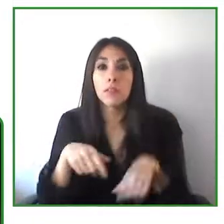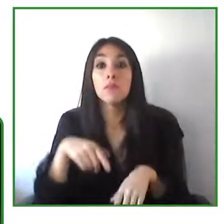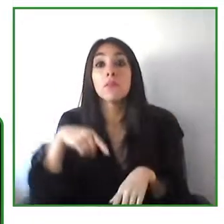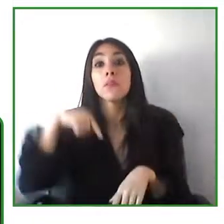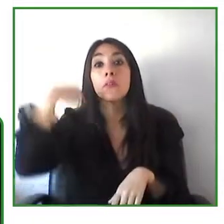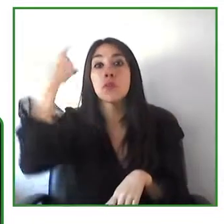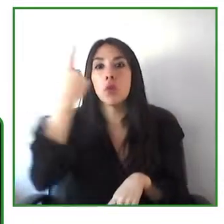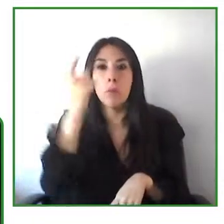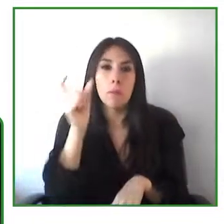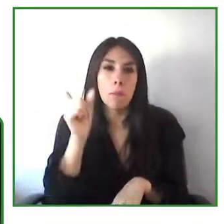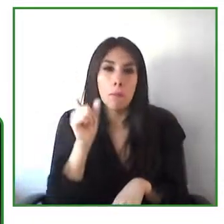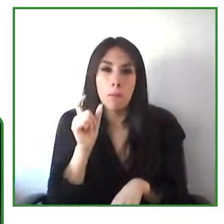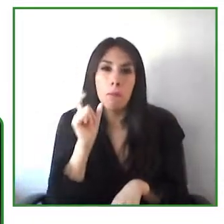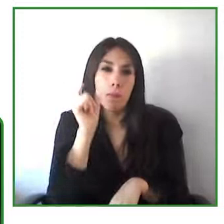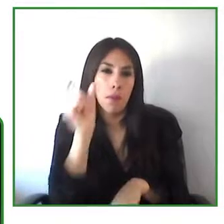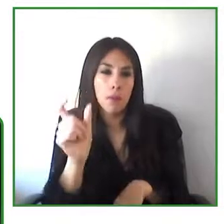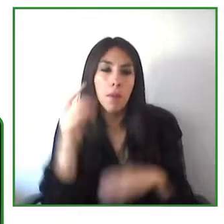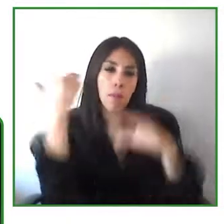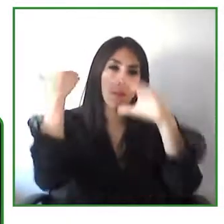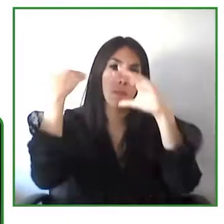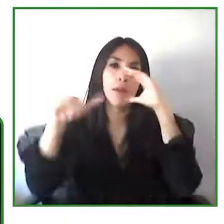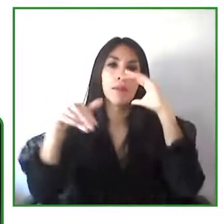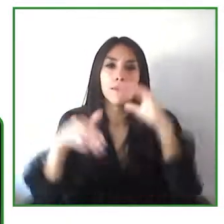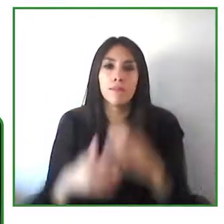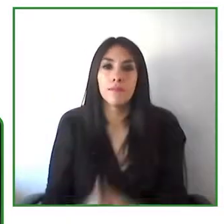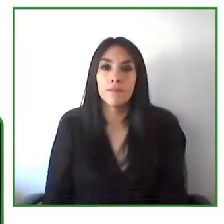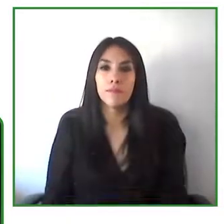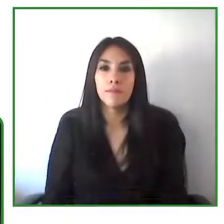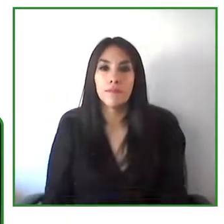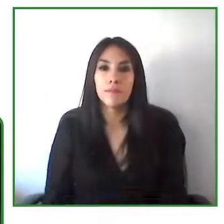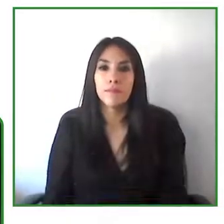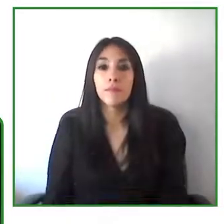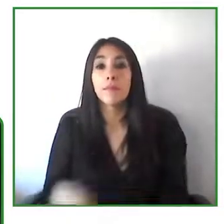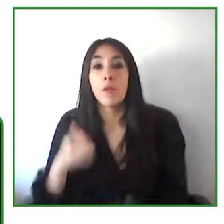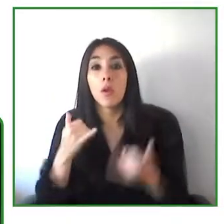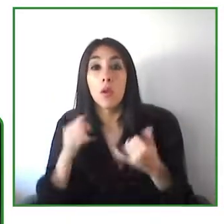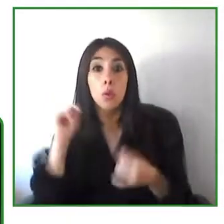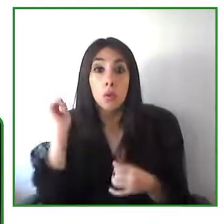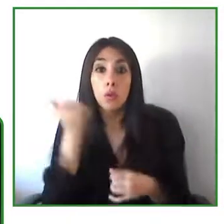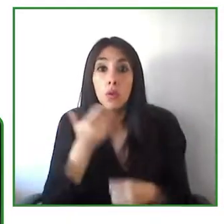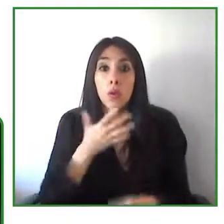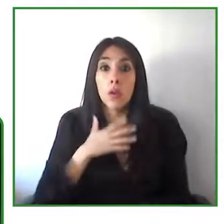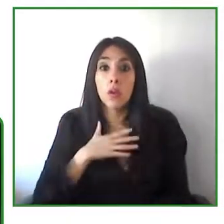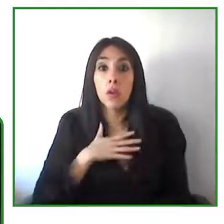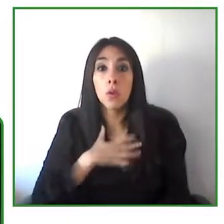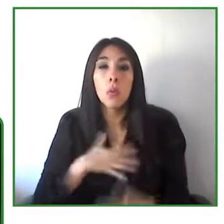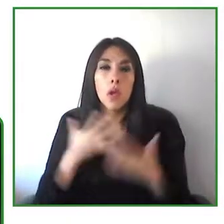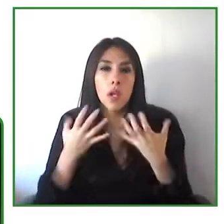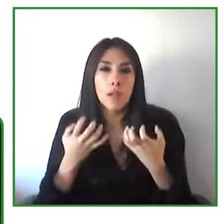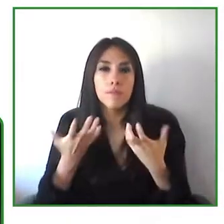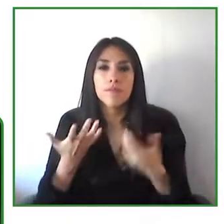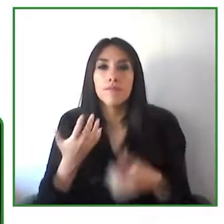I would like to end this session by sharing a final word with all of you.